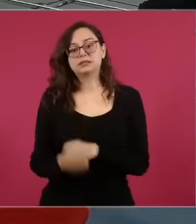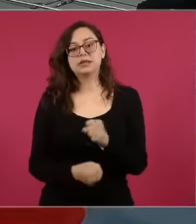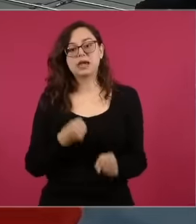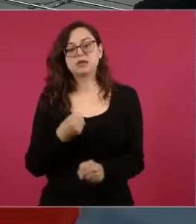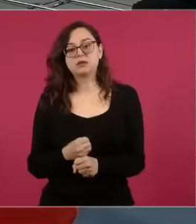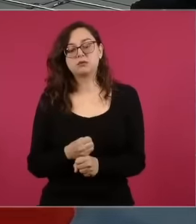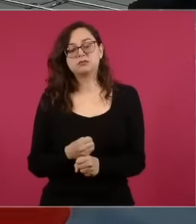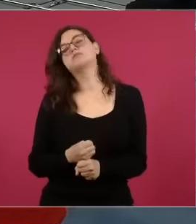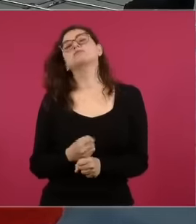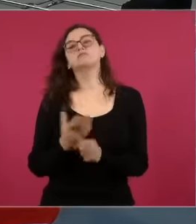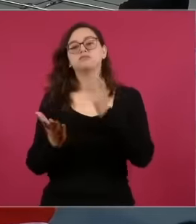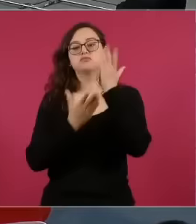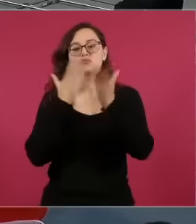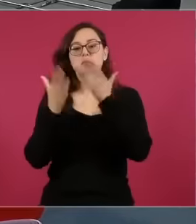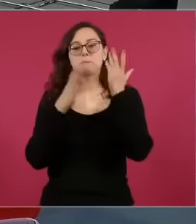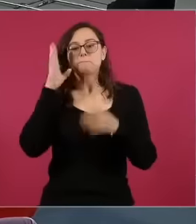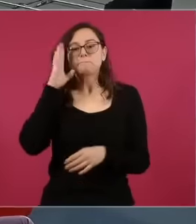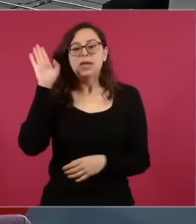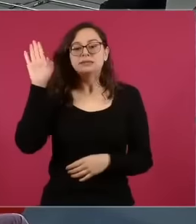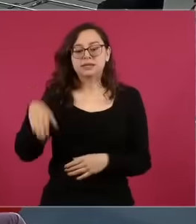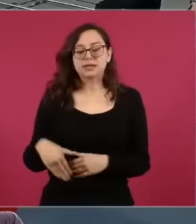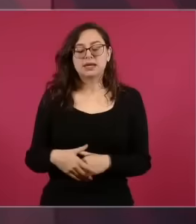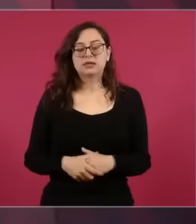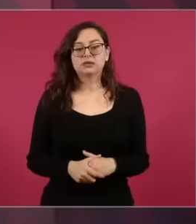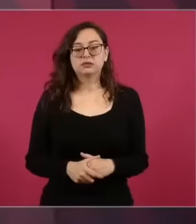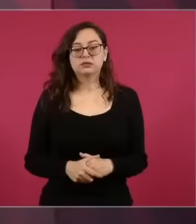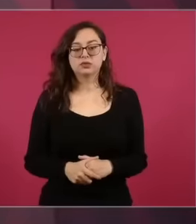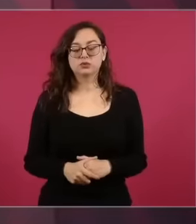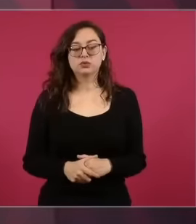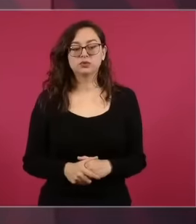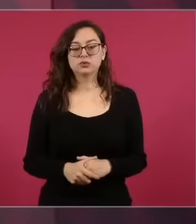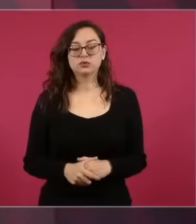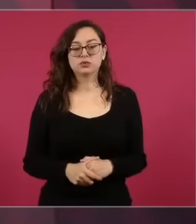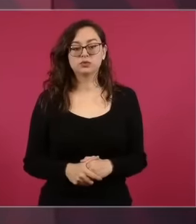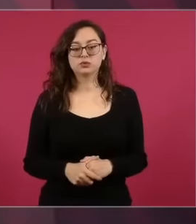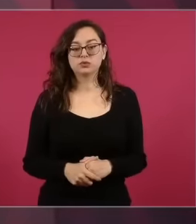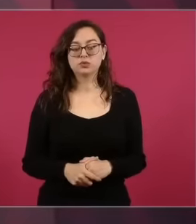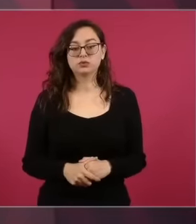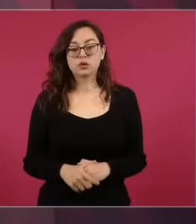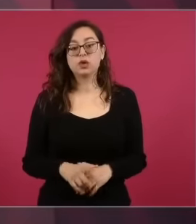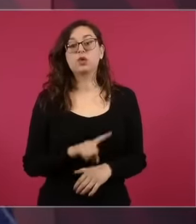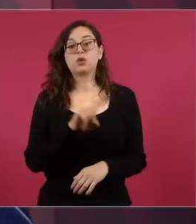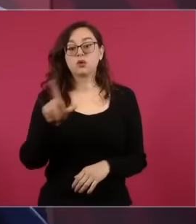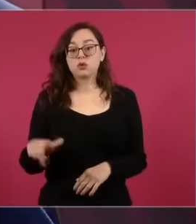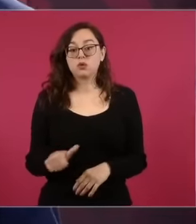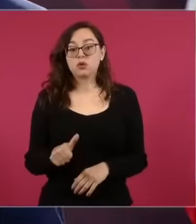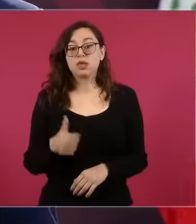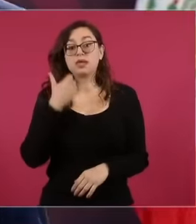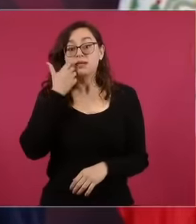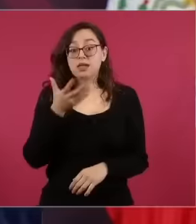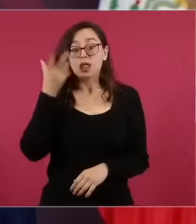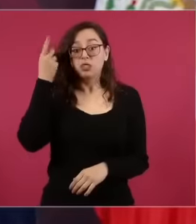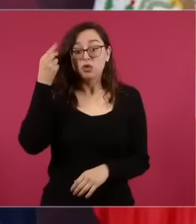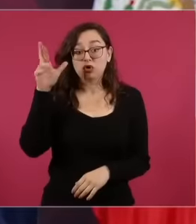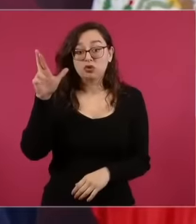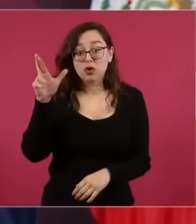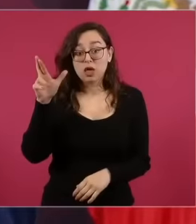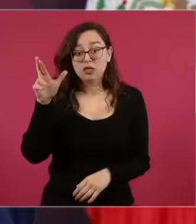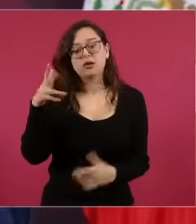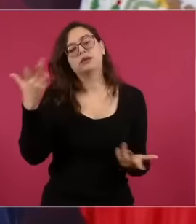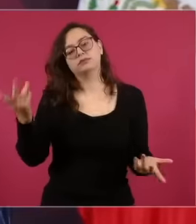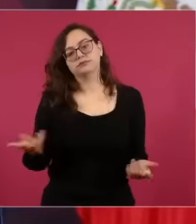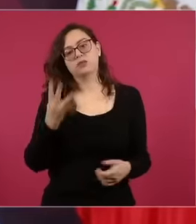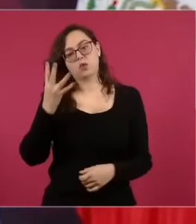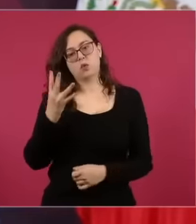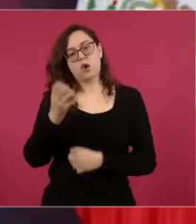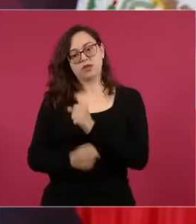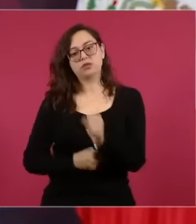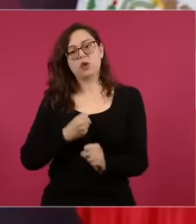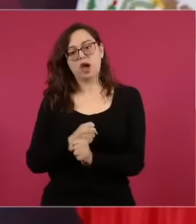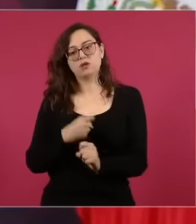and then years more to have a